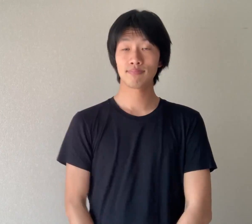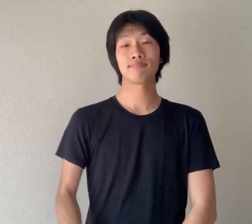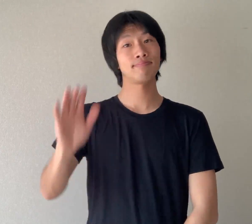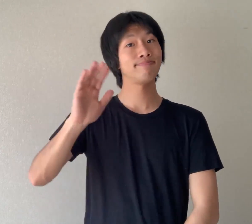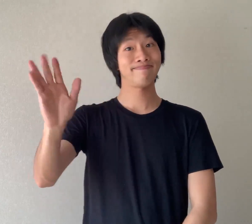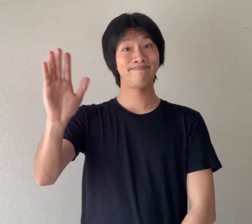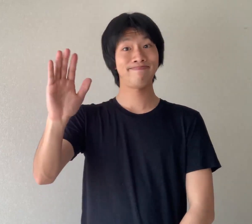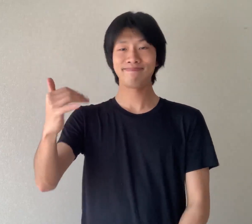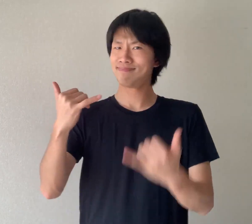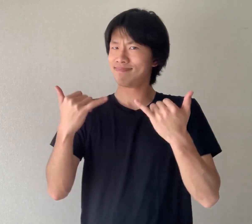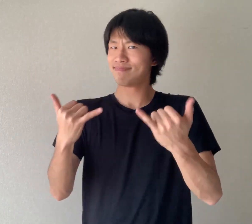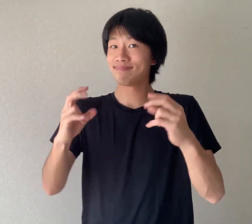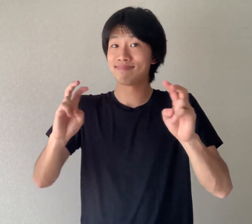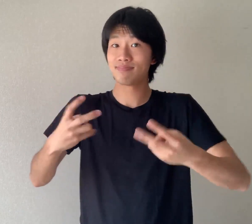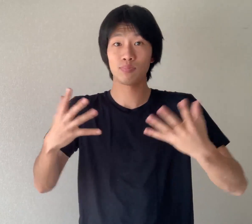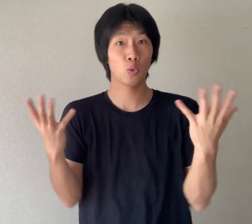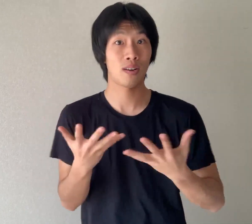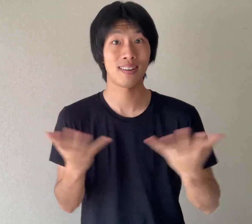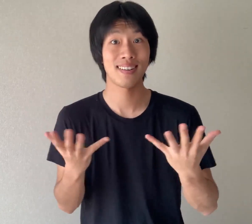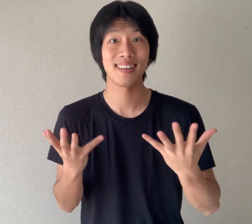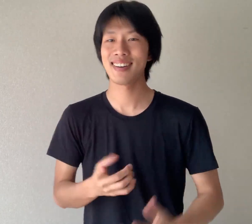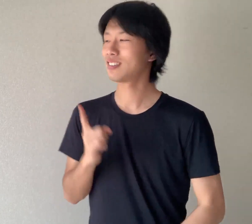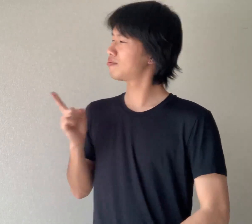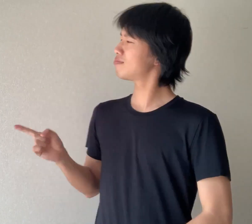Hello! What is today's topic?